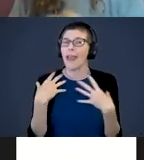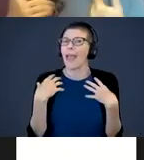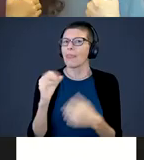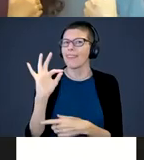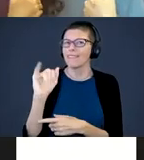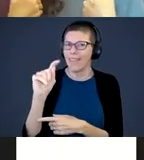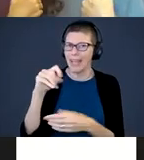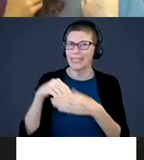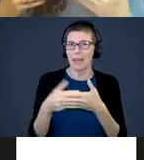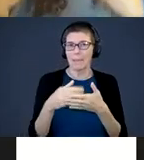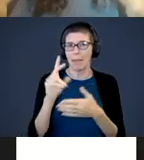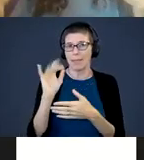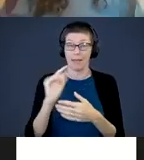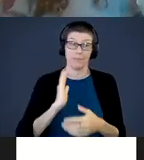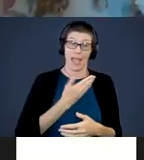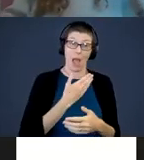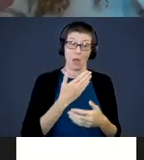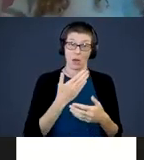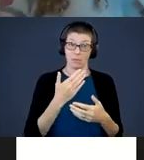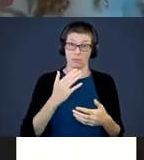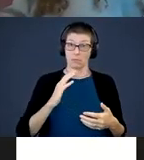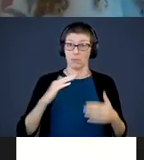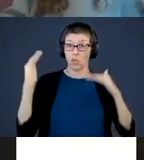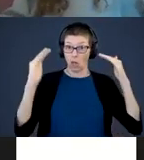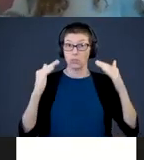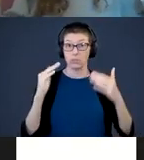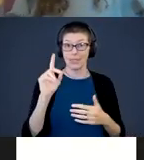Even in our diet, myelinization continues to happen in our brain until